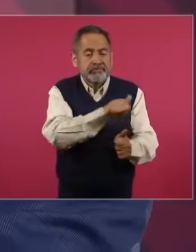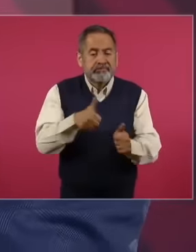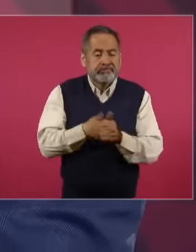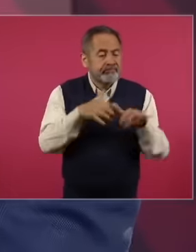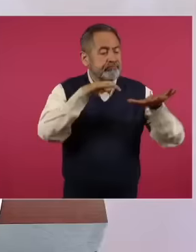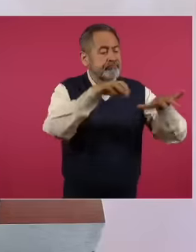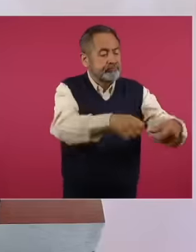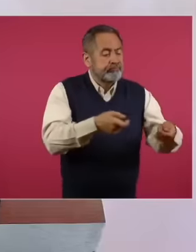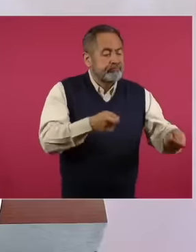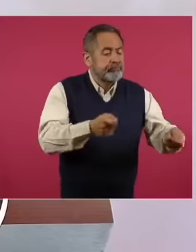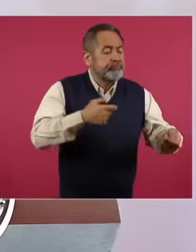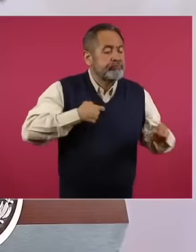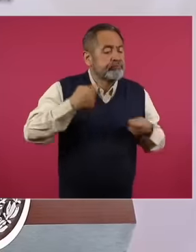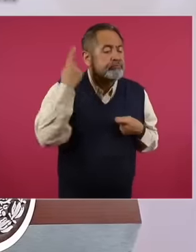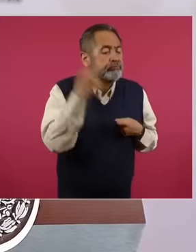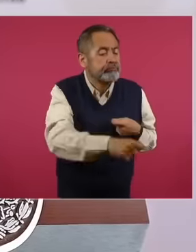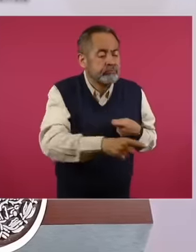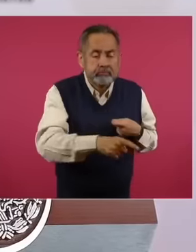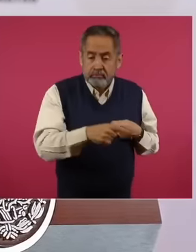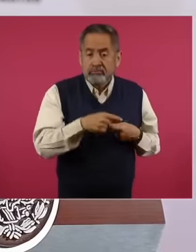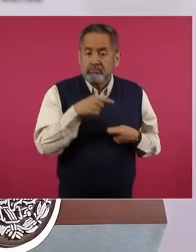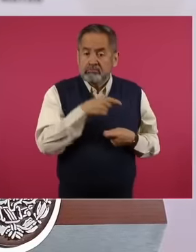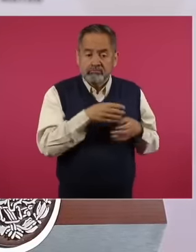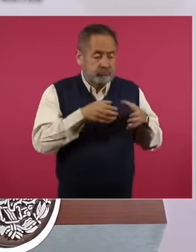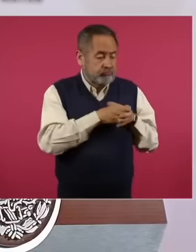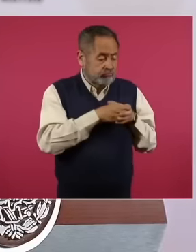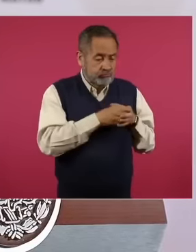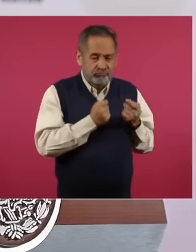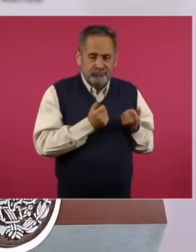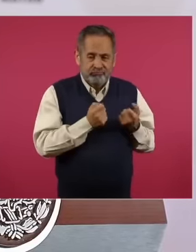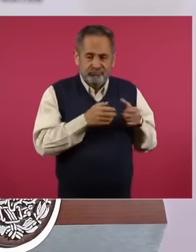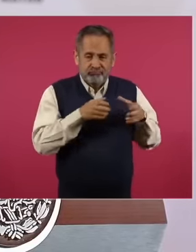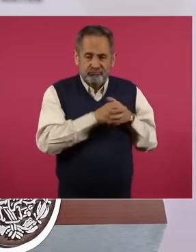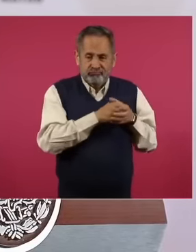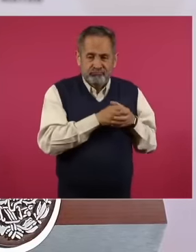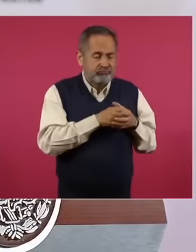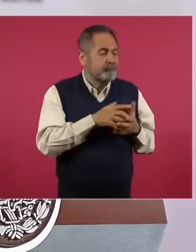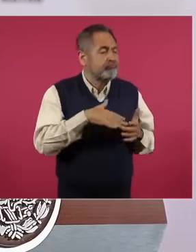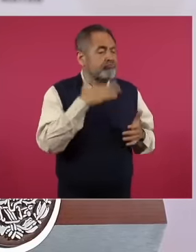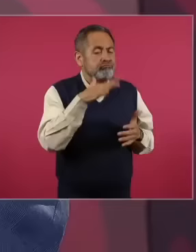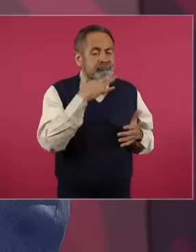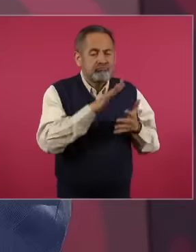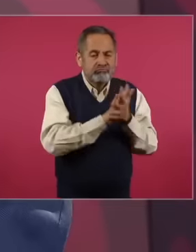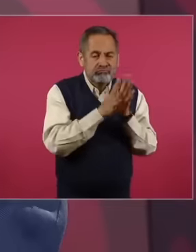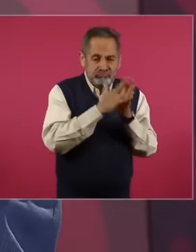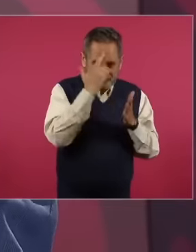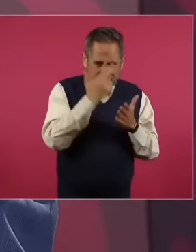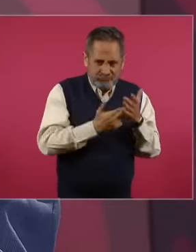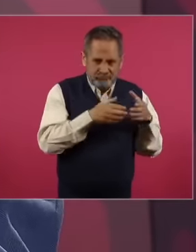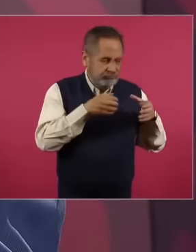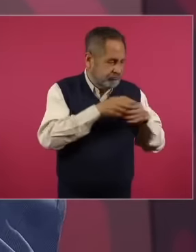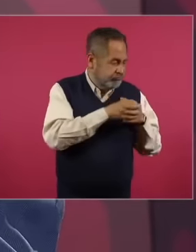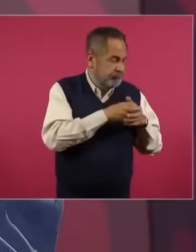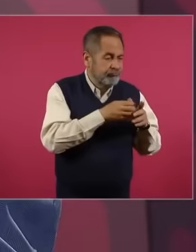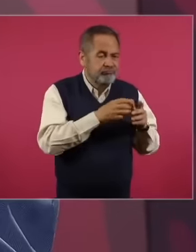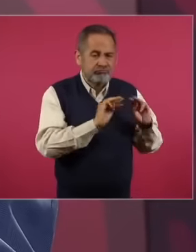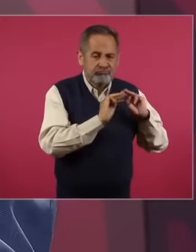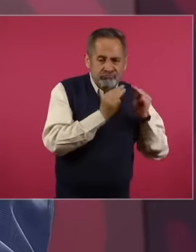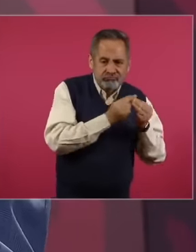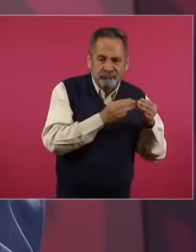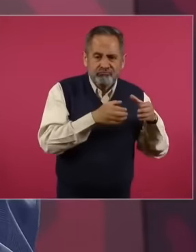service of organized crime and target crime.